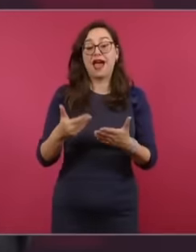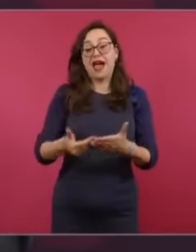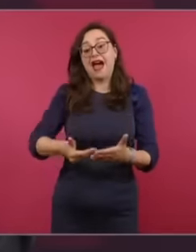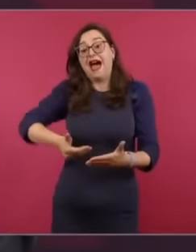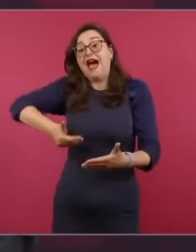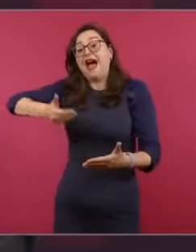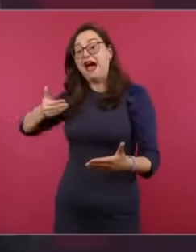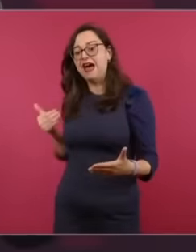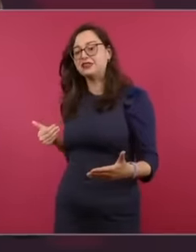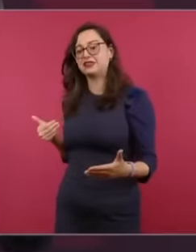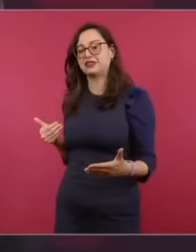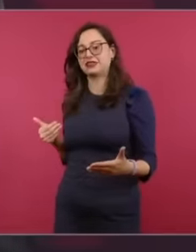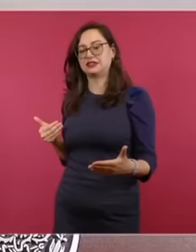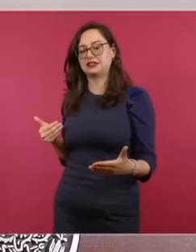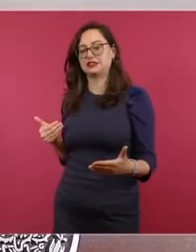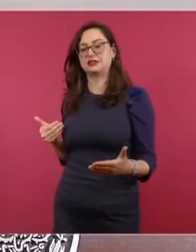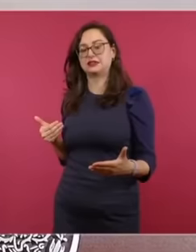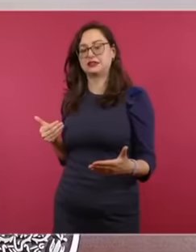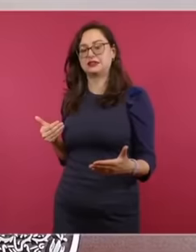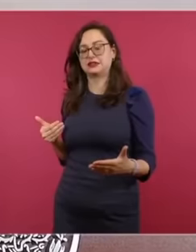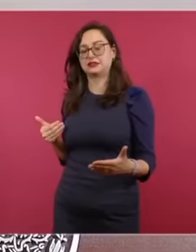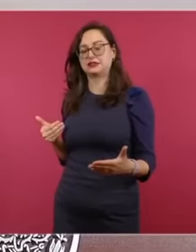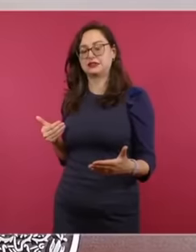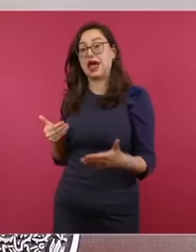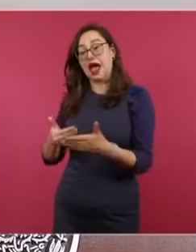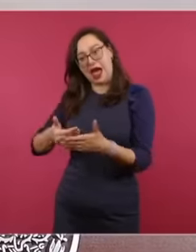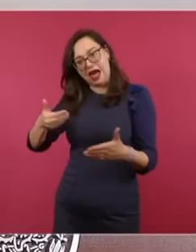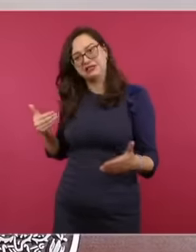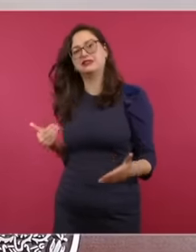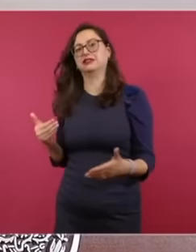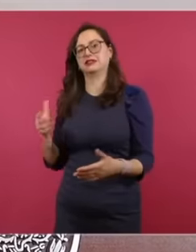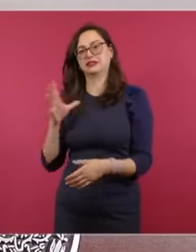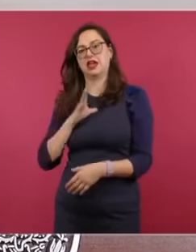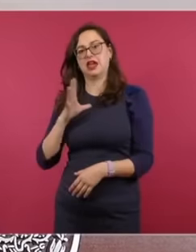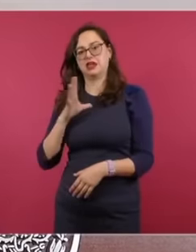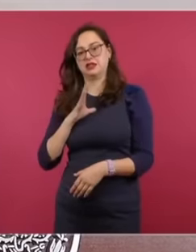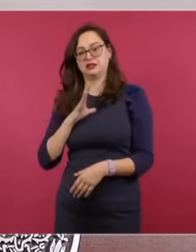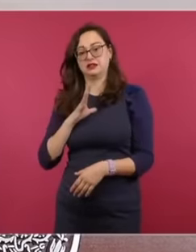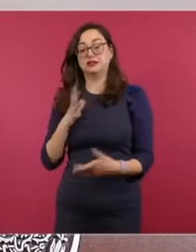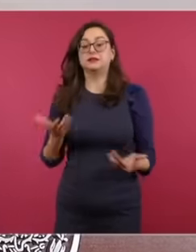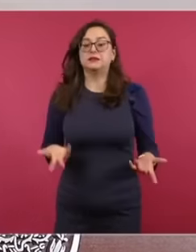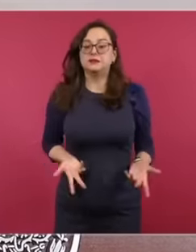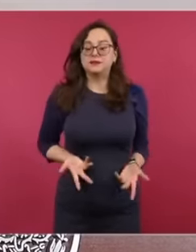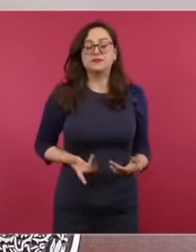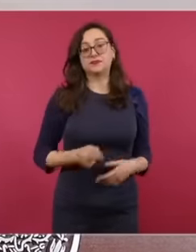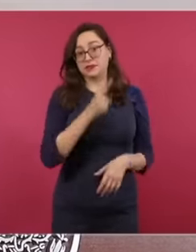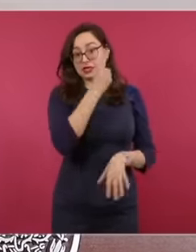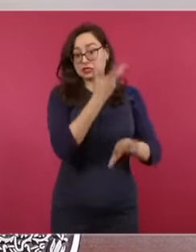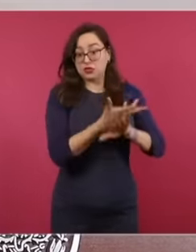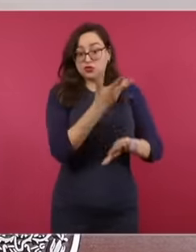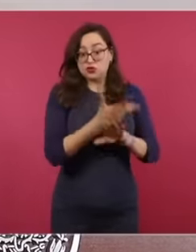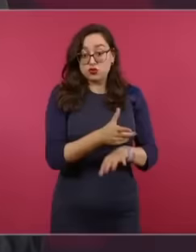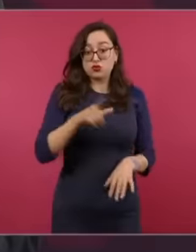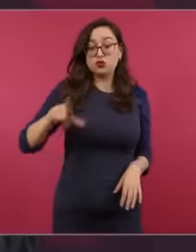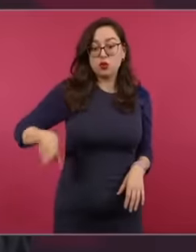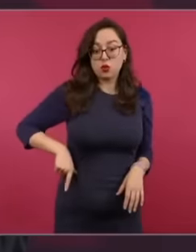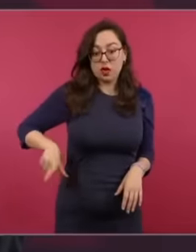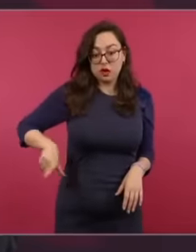I am referring to those of the United States government and some sectors of